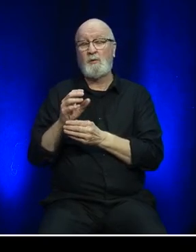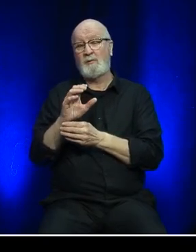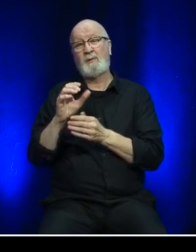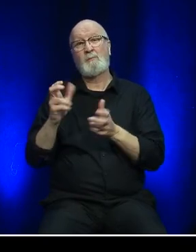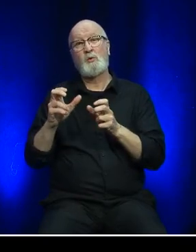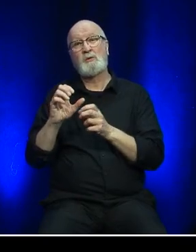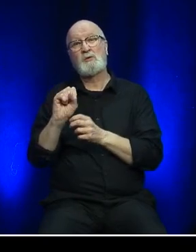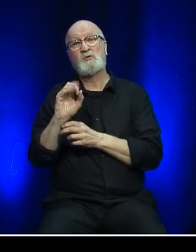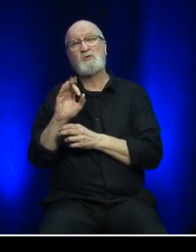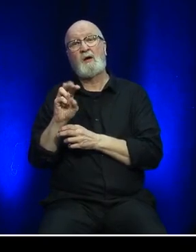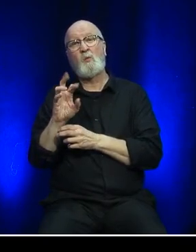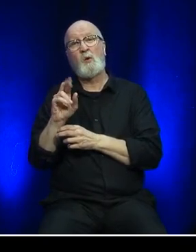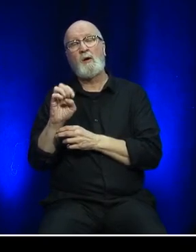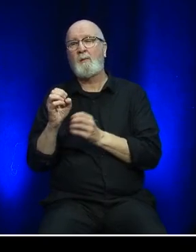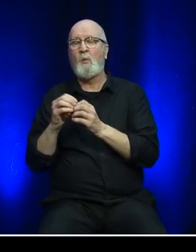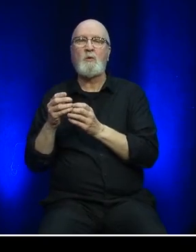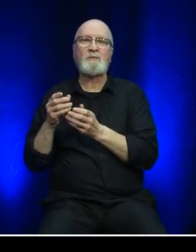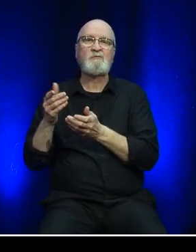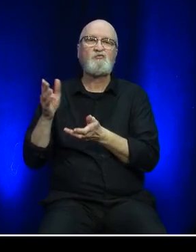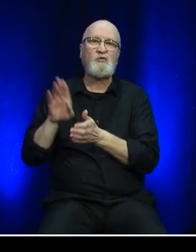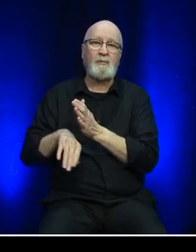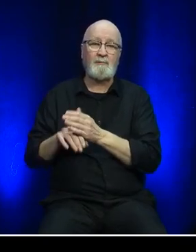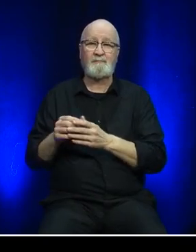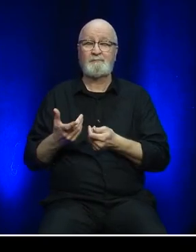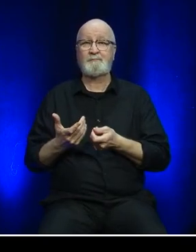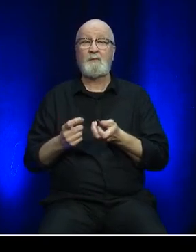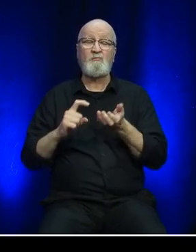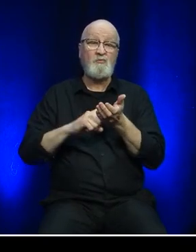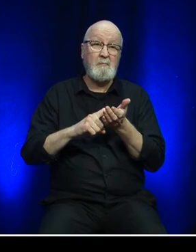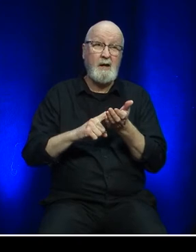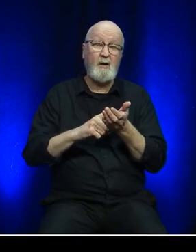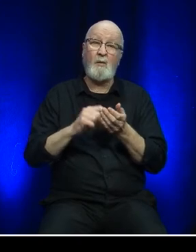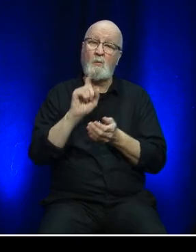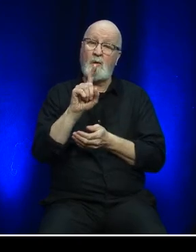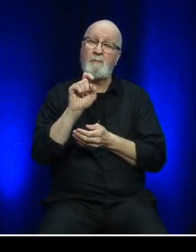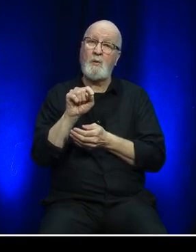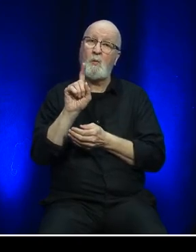Repairs and maintenance expenses were $1.1 million higher